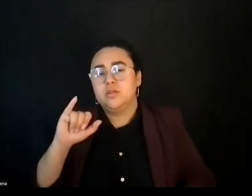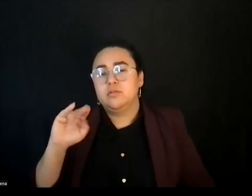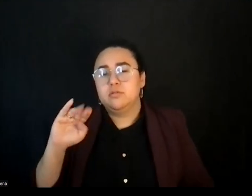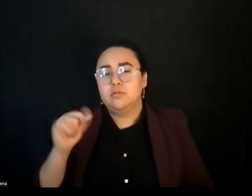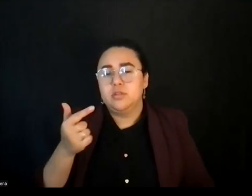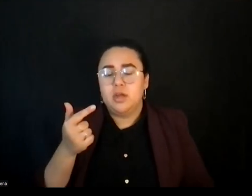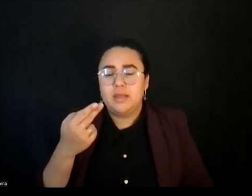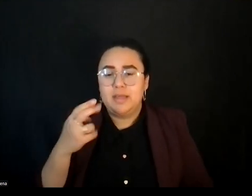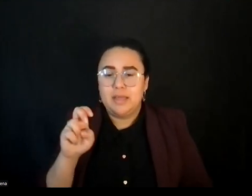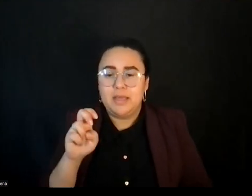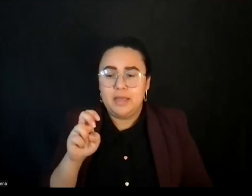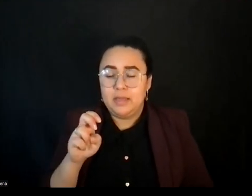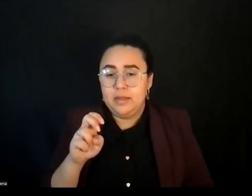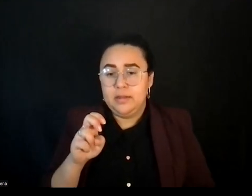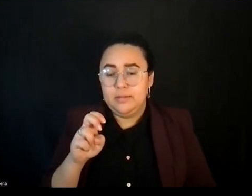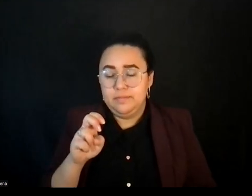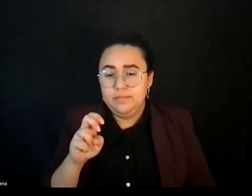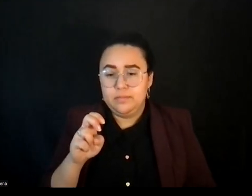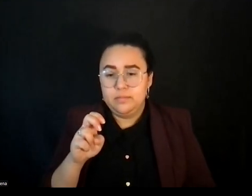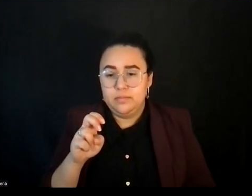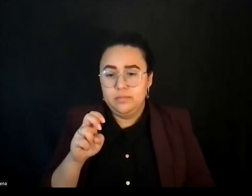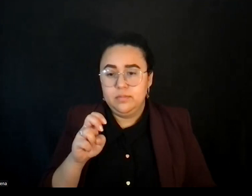vein about how to make, you know, you and I have the privilege of spending a lot of